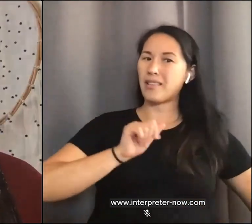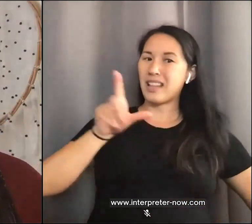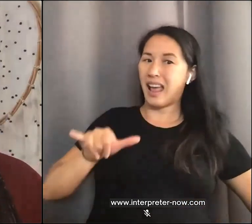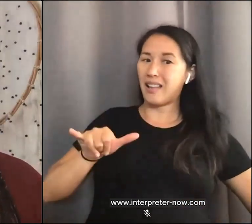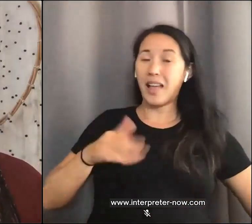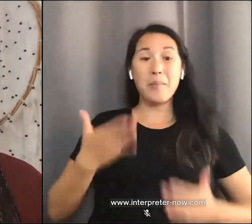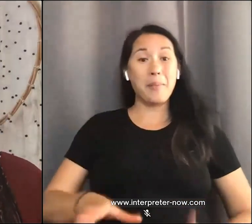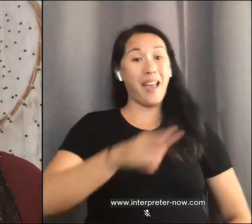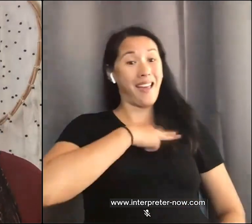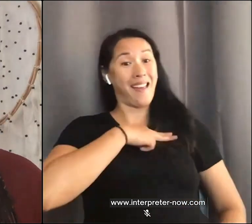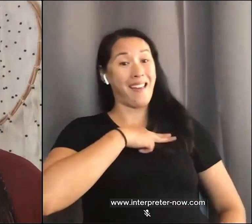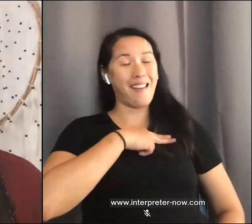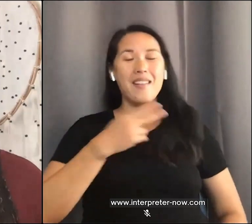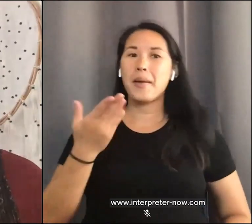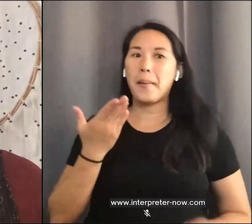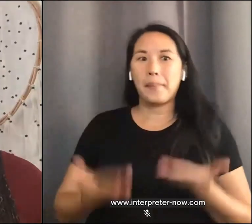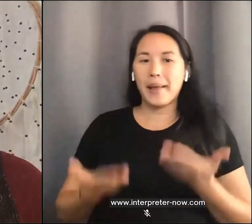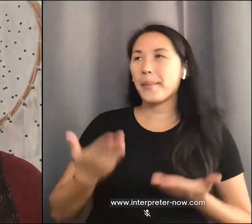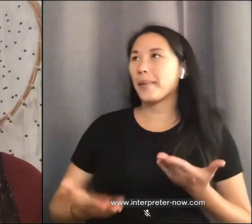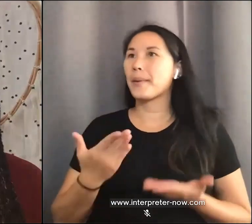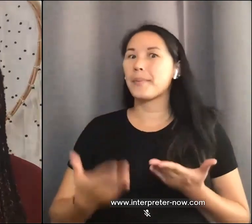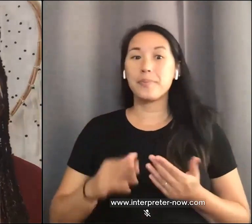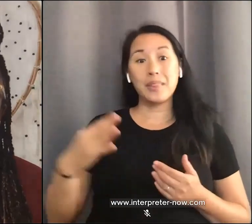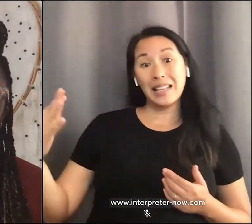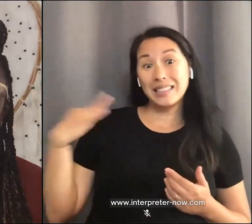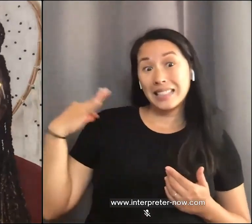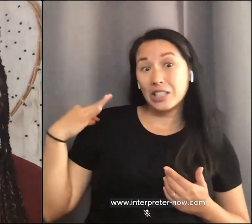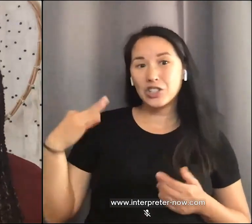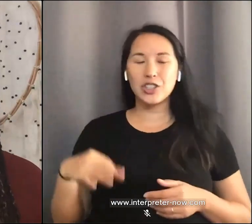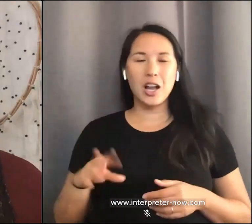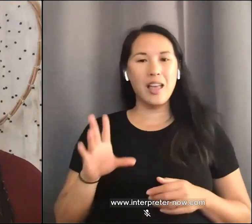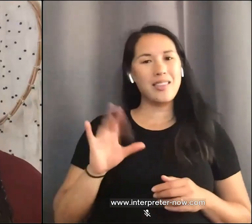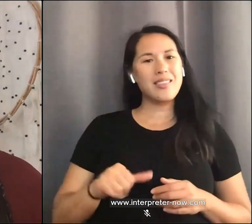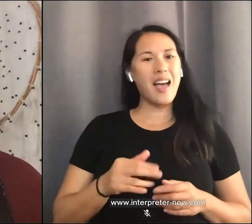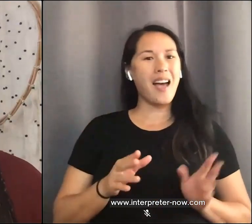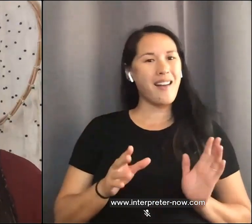may be a t-shirt to some. But recognizing that in certain spaces, wearing a t-shirt